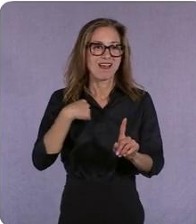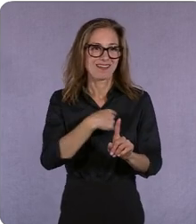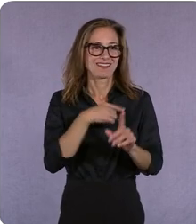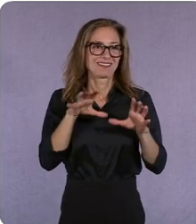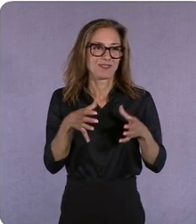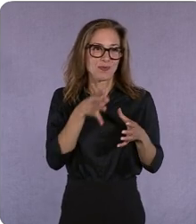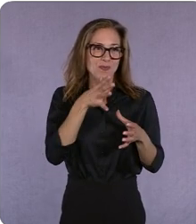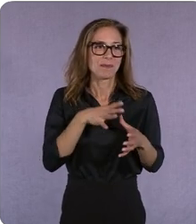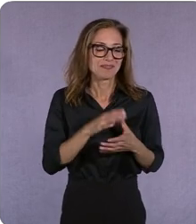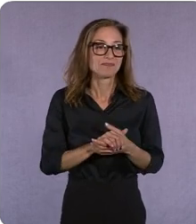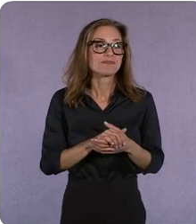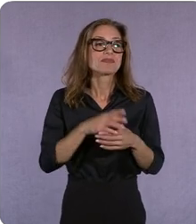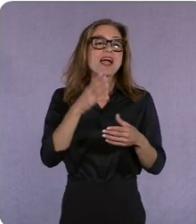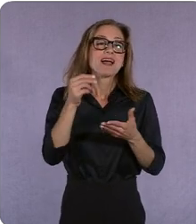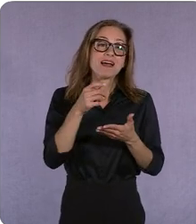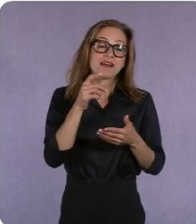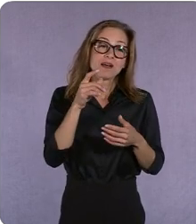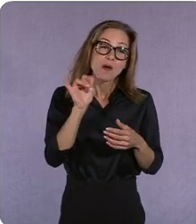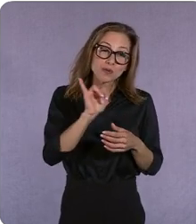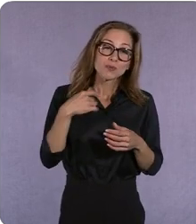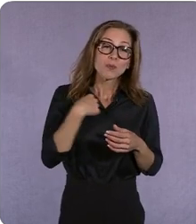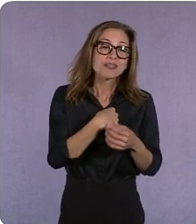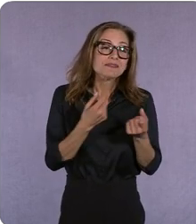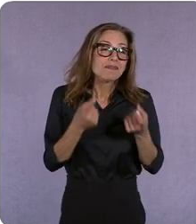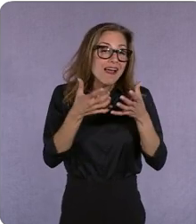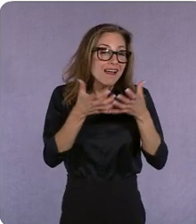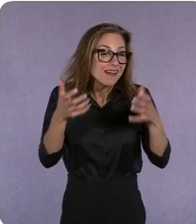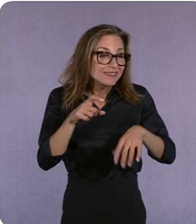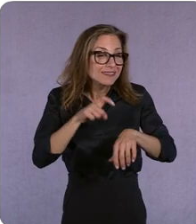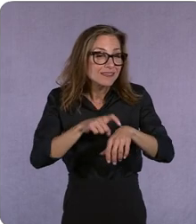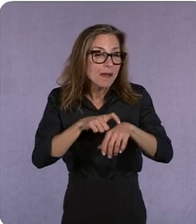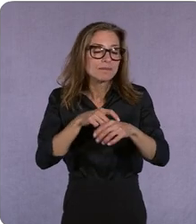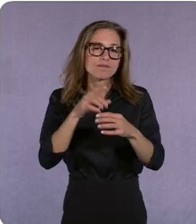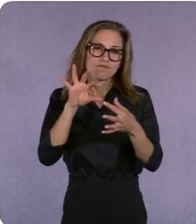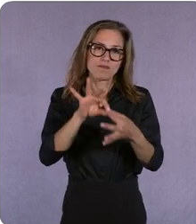we've spent a lot of time focusing on authentic authorship and that means the stories we choose